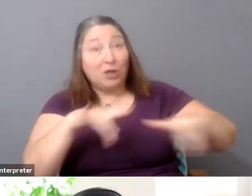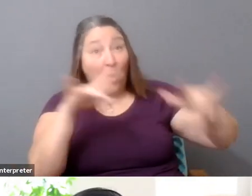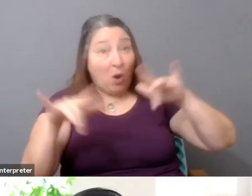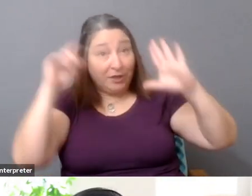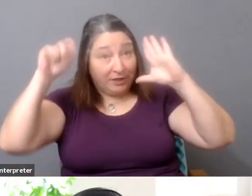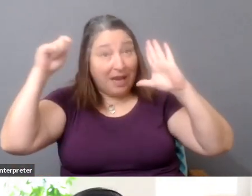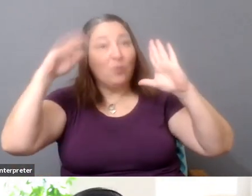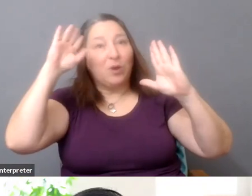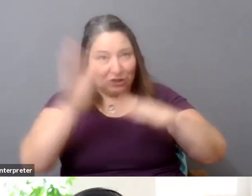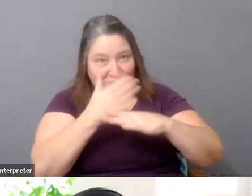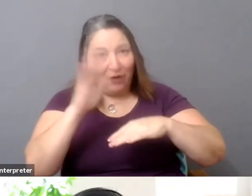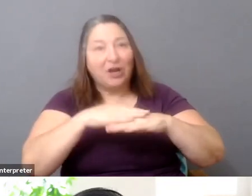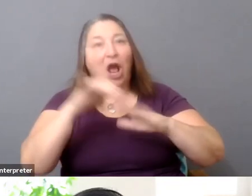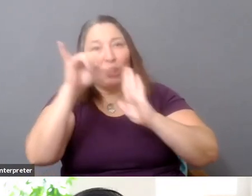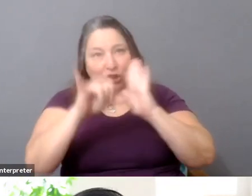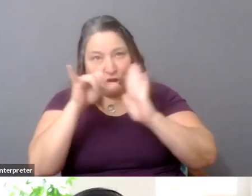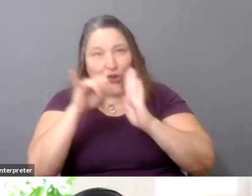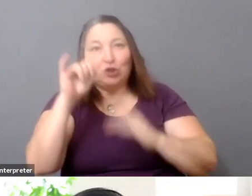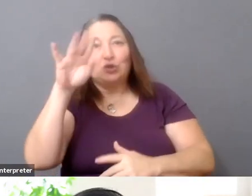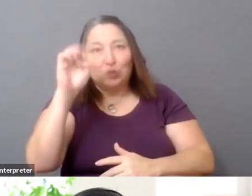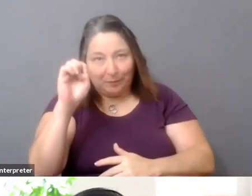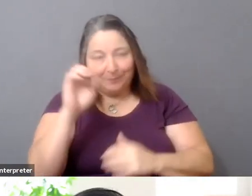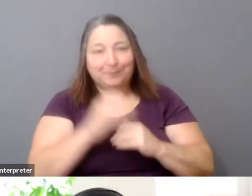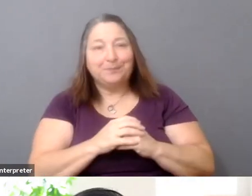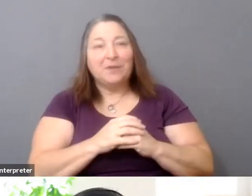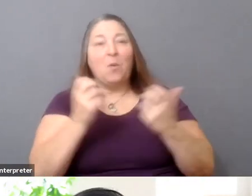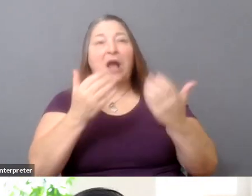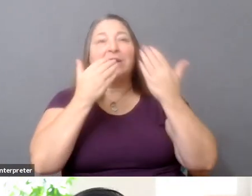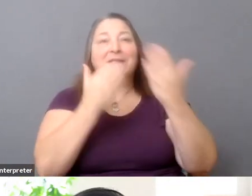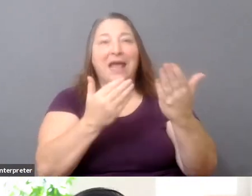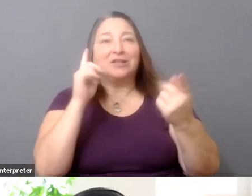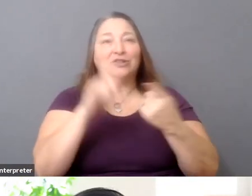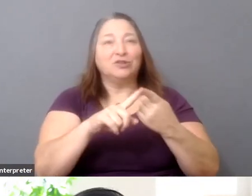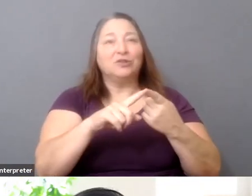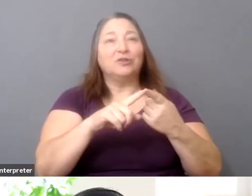And just want to just give a couple of thanks to colleagues behind the scenes.